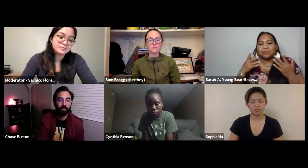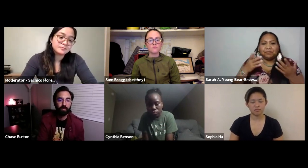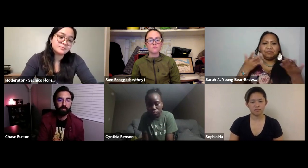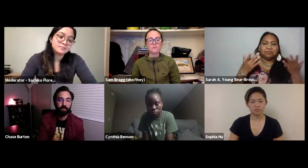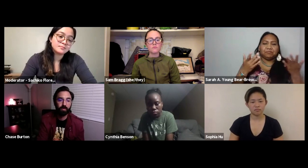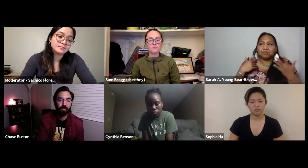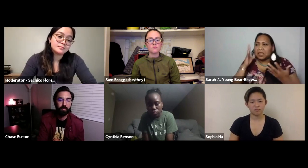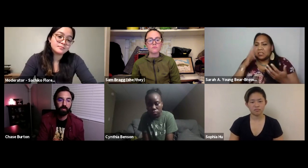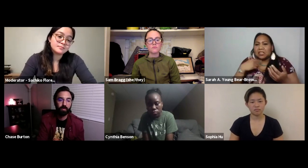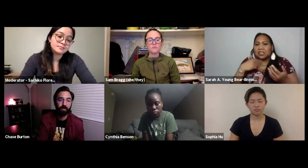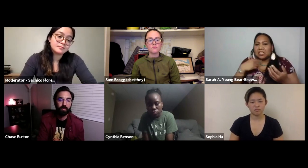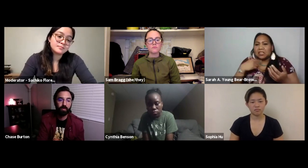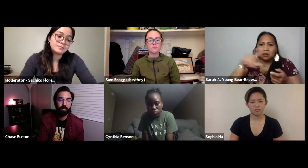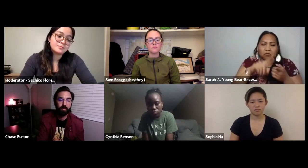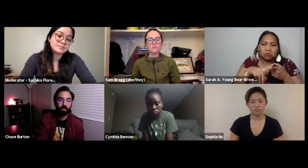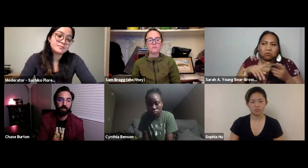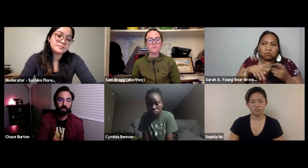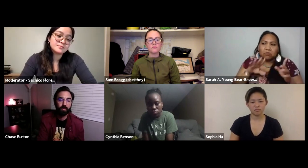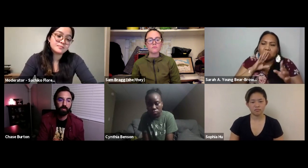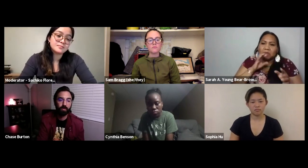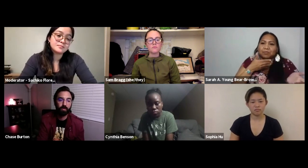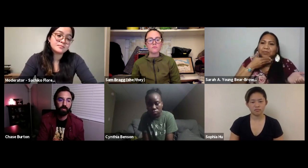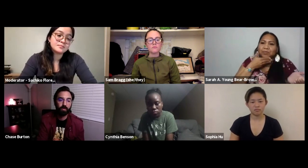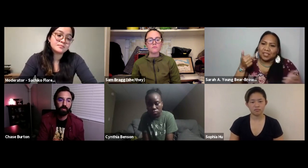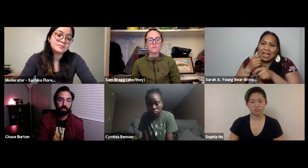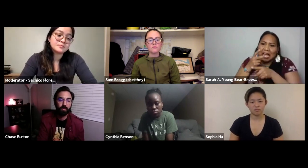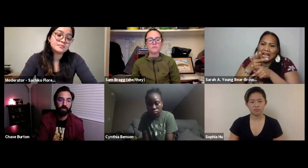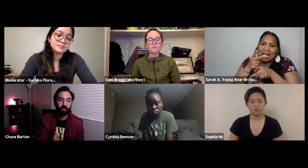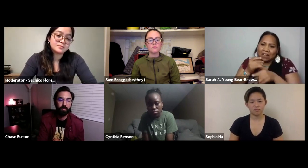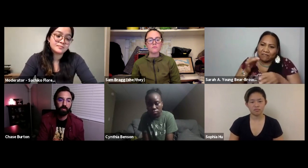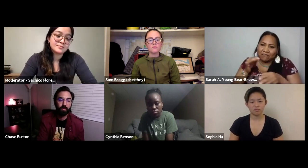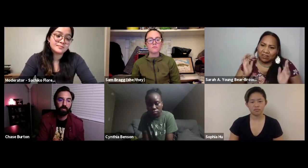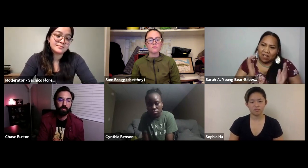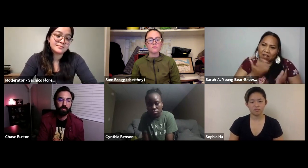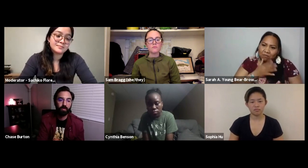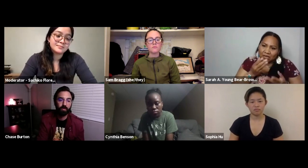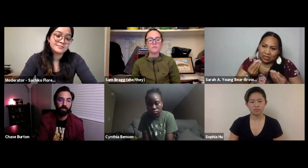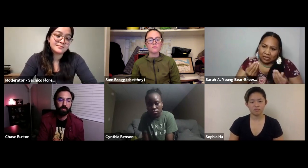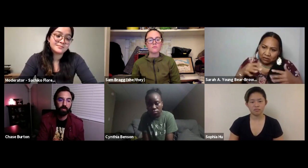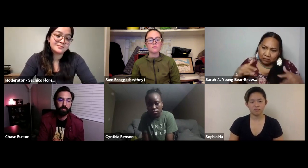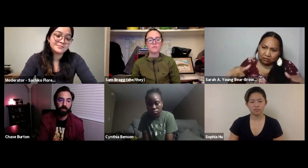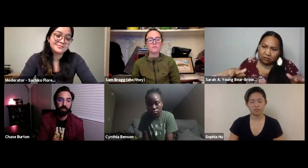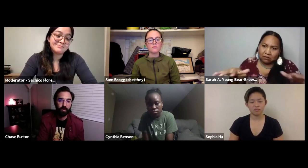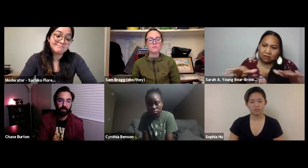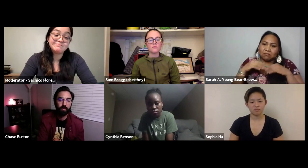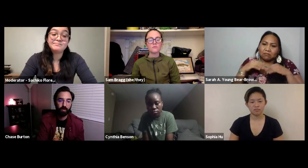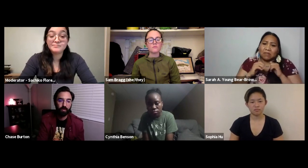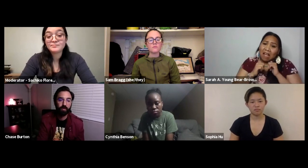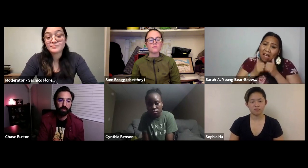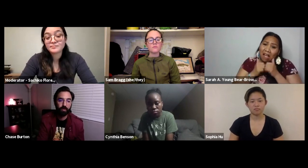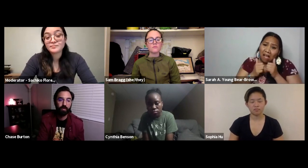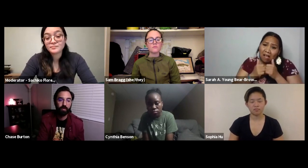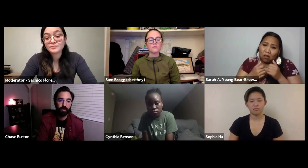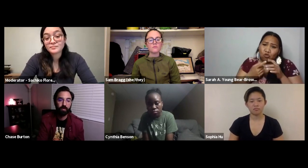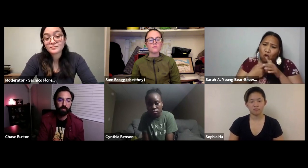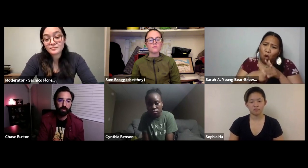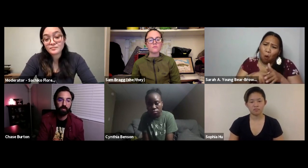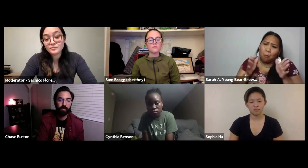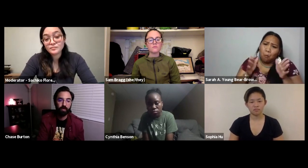So I would tell the community to just take better care of our mother nature and